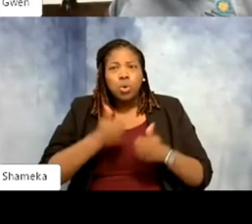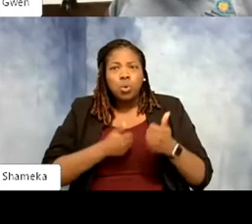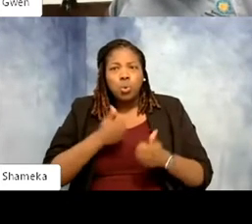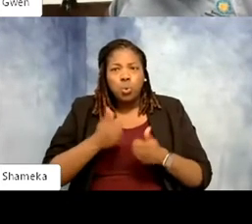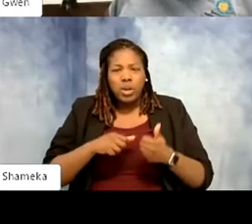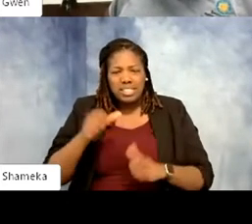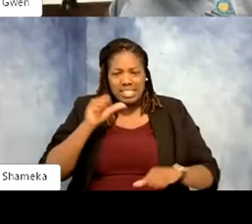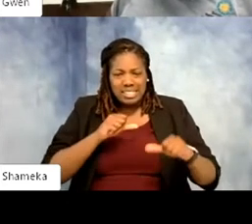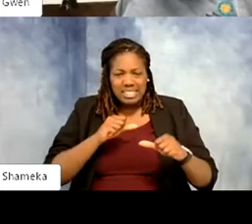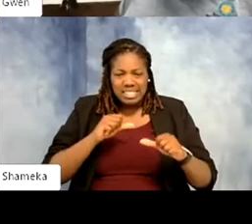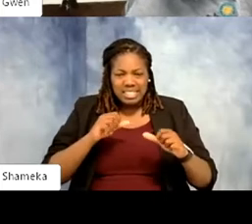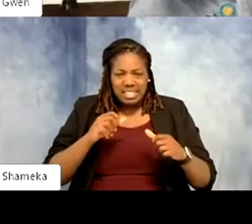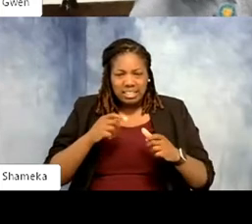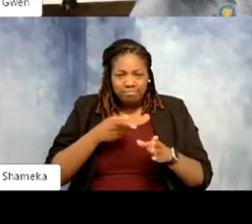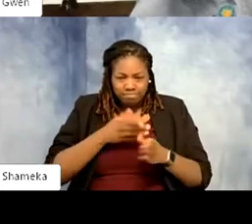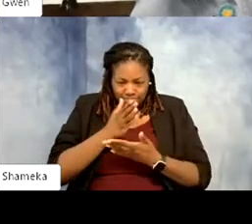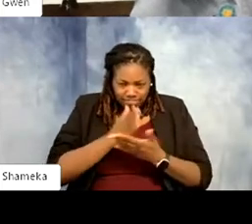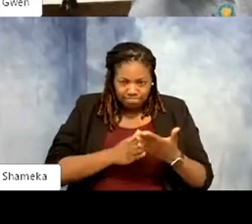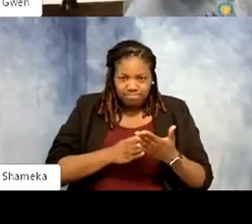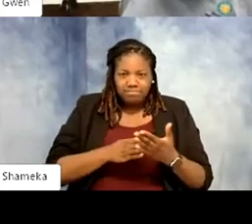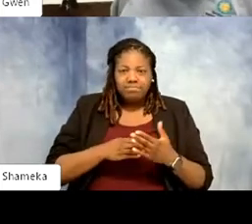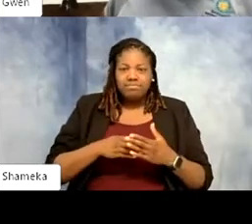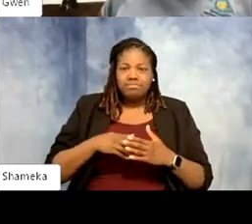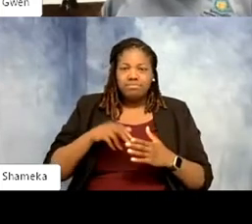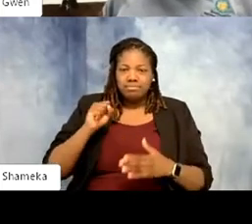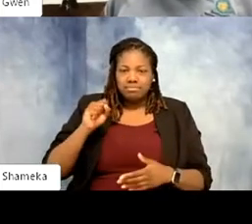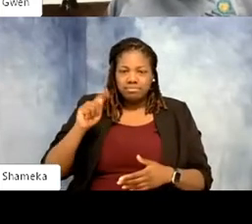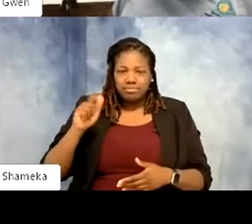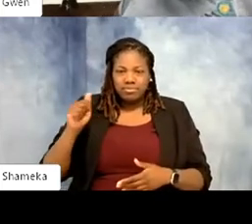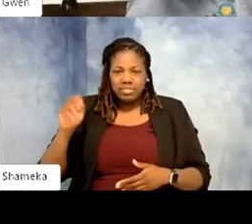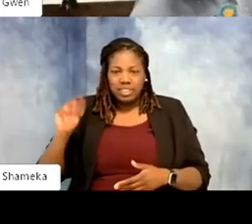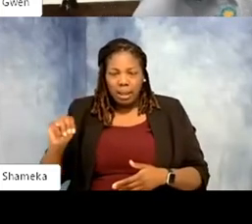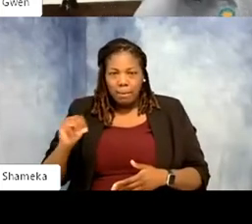technology, engineering, art, and math) that you use in your work. Can you give us some examples of how